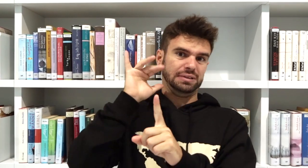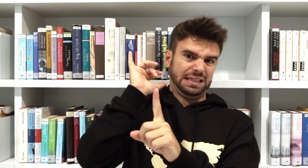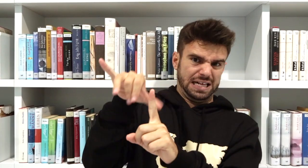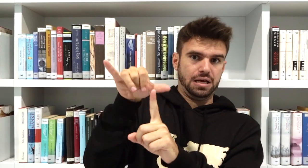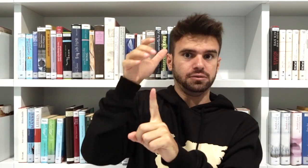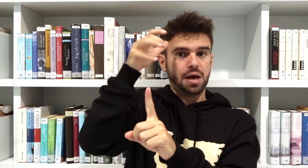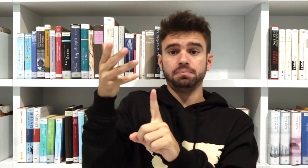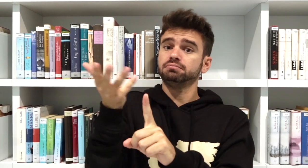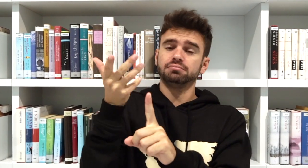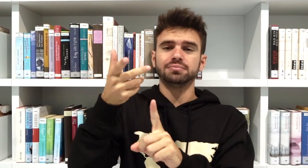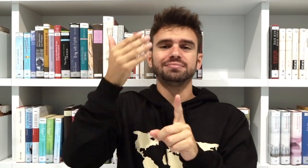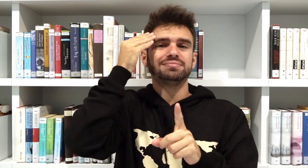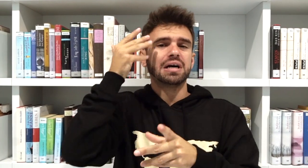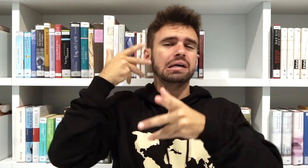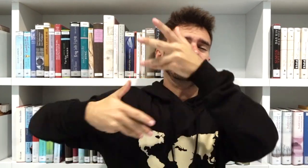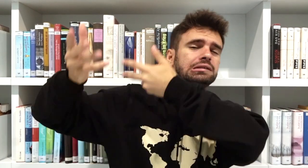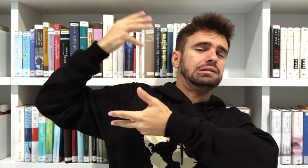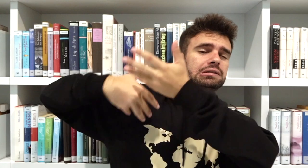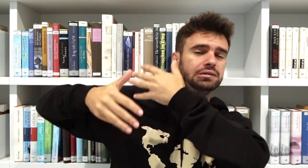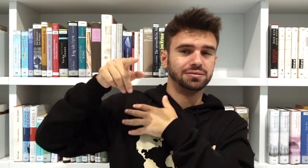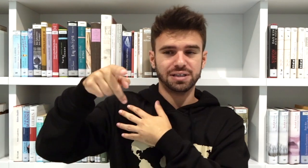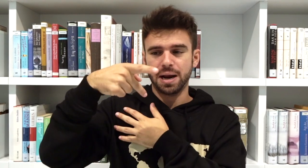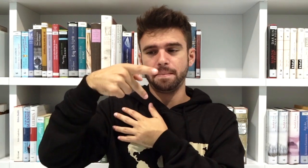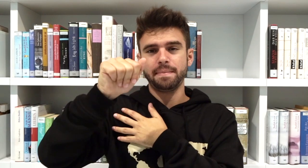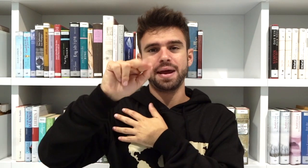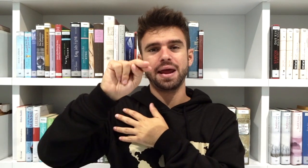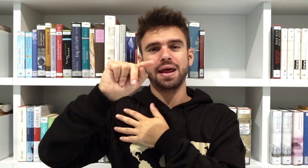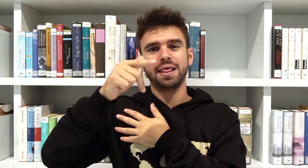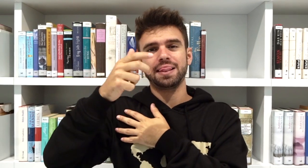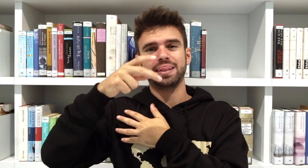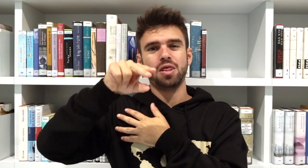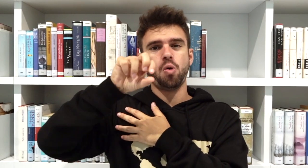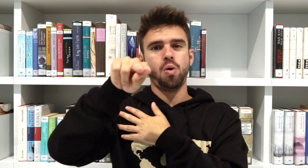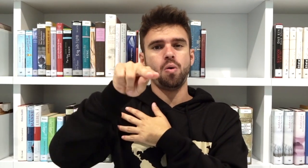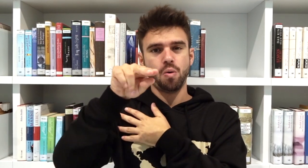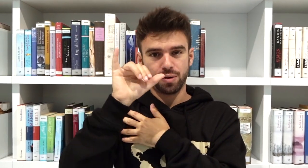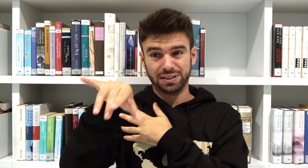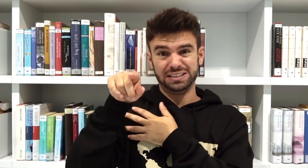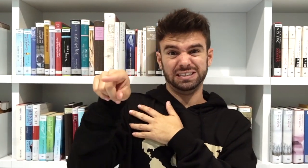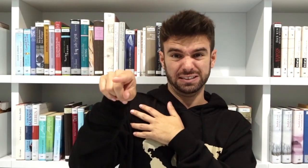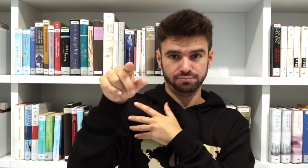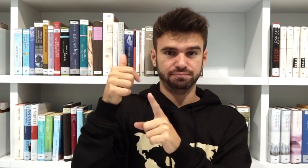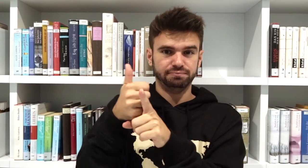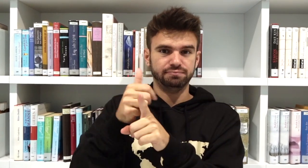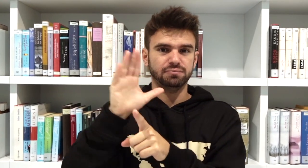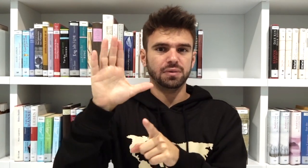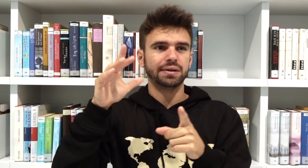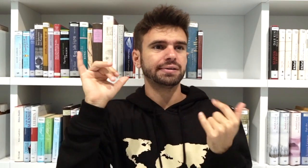It was the core of the library follows the design of the ancient pantheon.